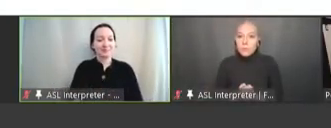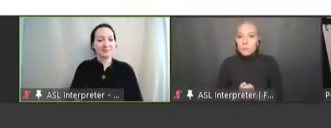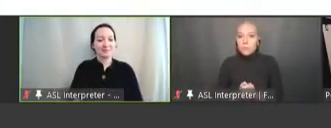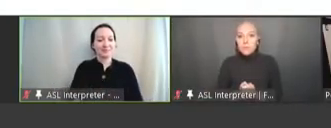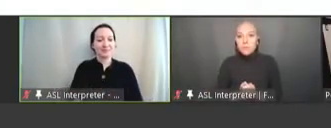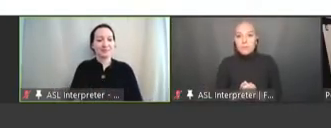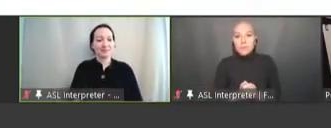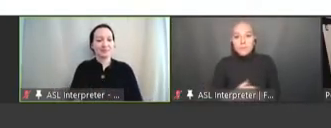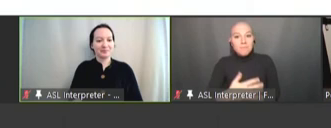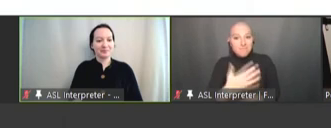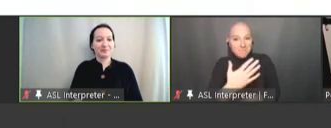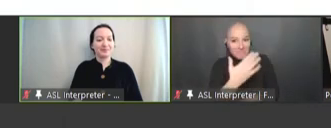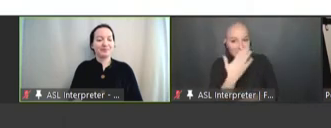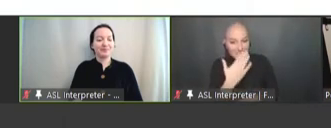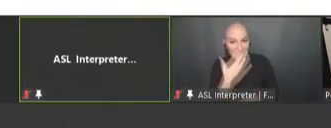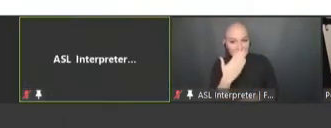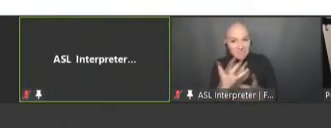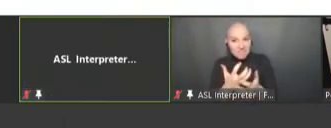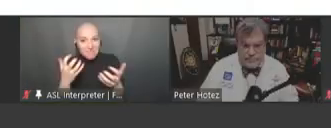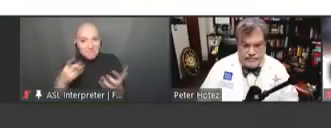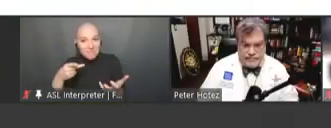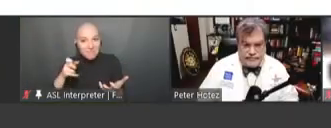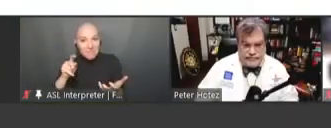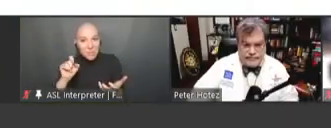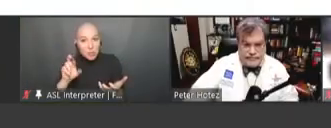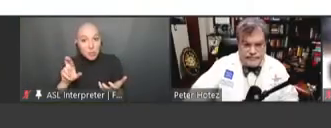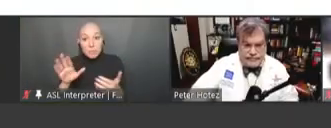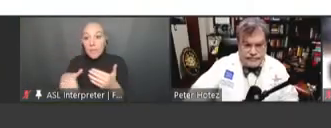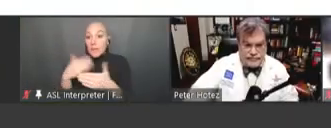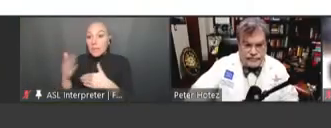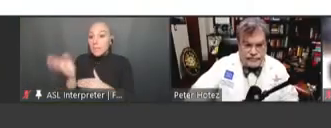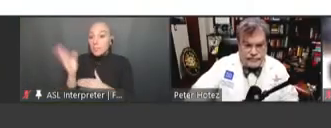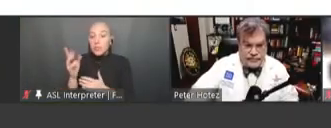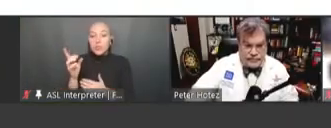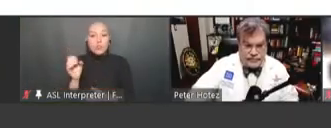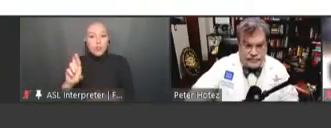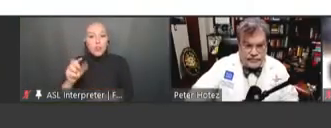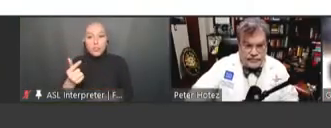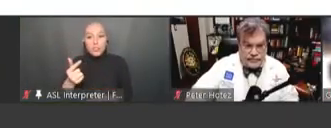Peter. Our next presenter is Dr. Garrett Mehl of the Global Health Organization.